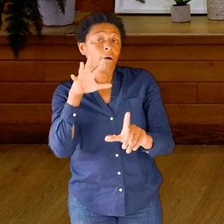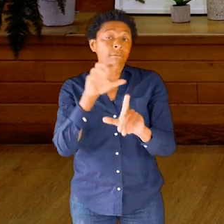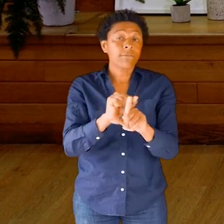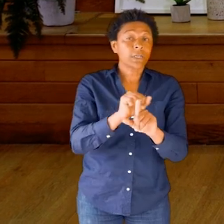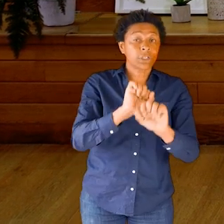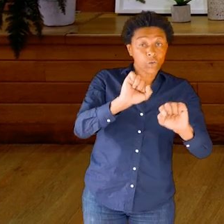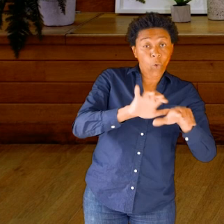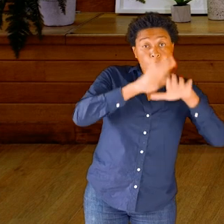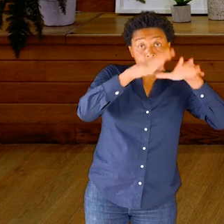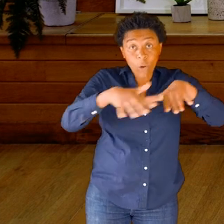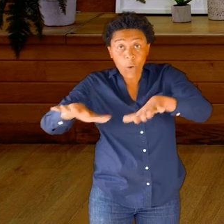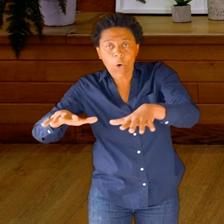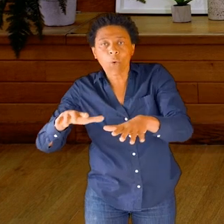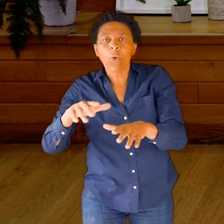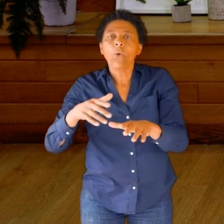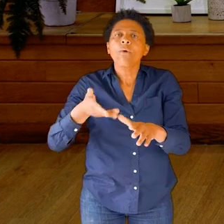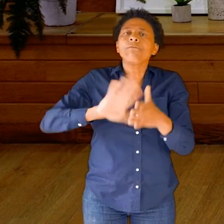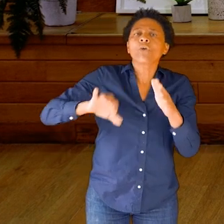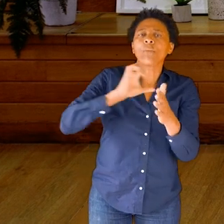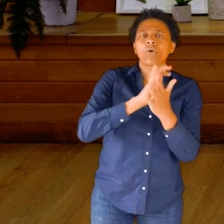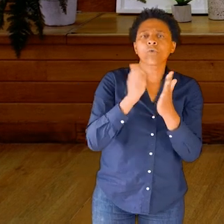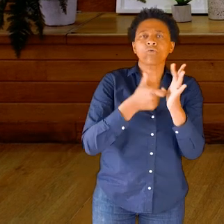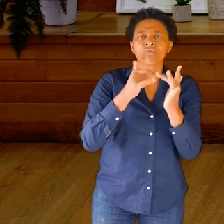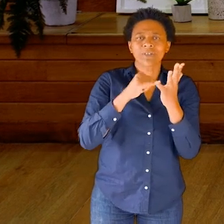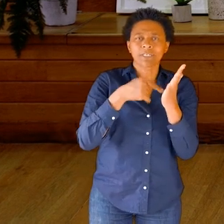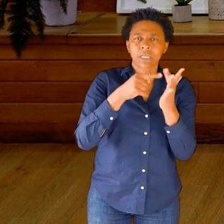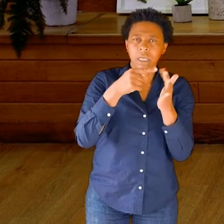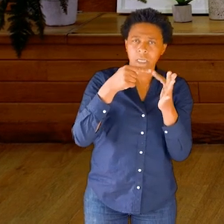Finding your Flow by Christian, and another one of my classes